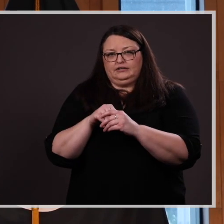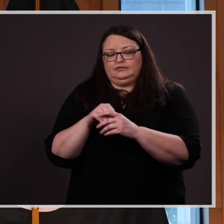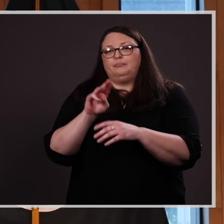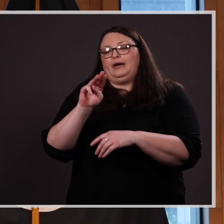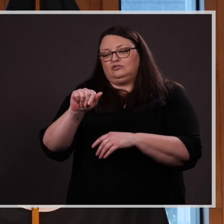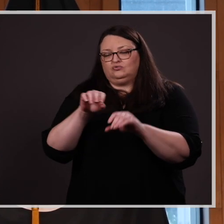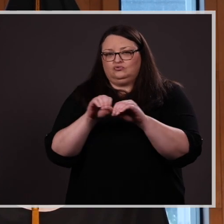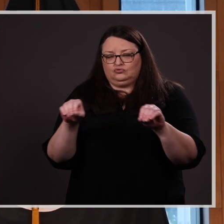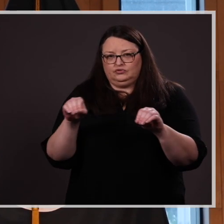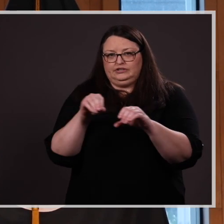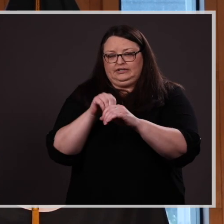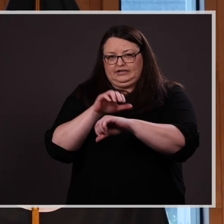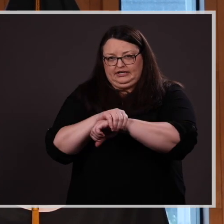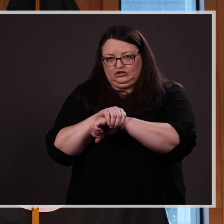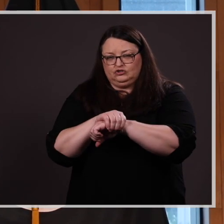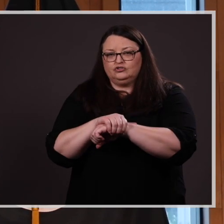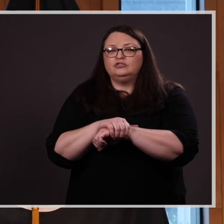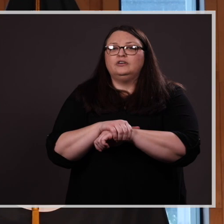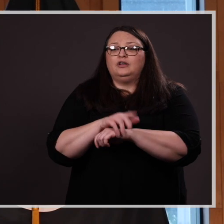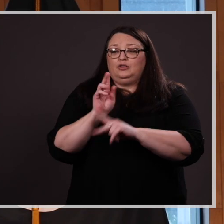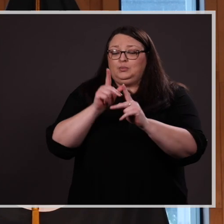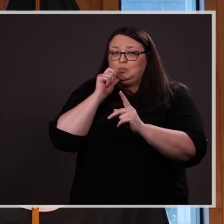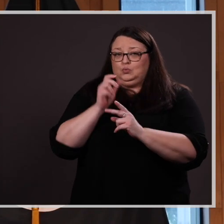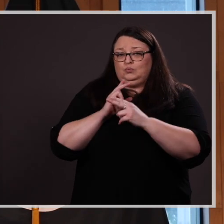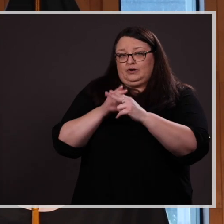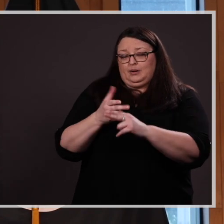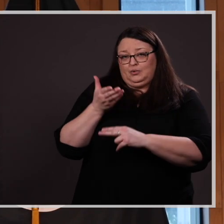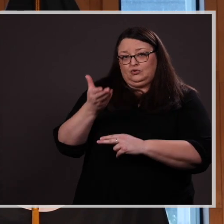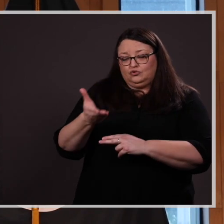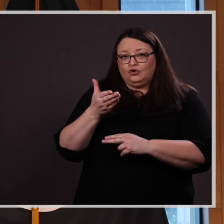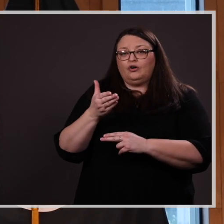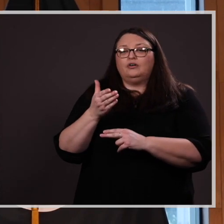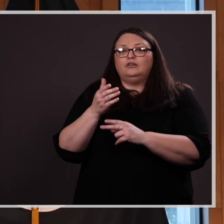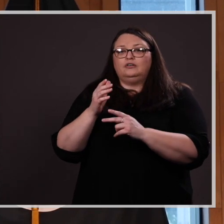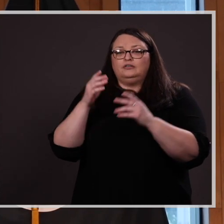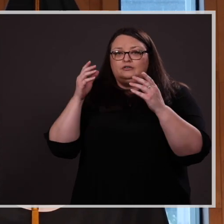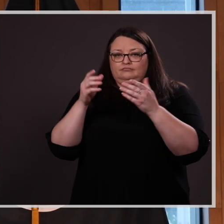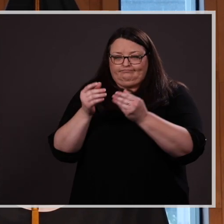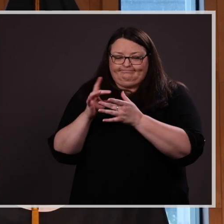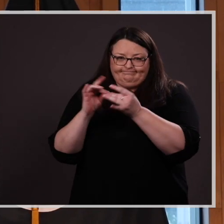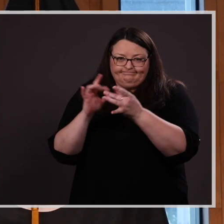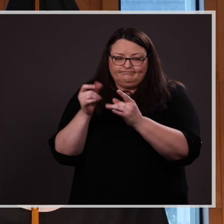versatile writer” …dedicated to publishing her work and building her literary career.